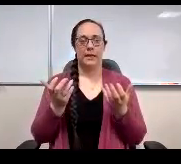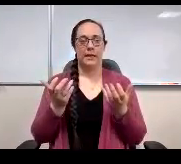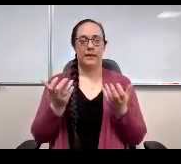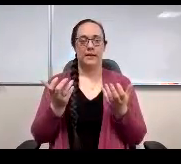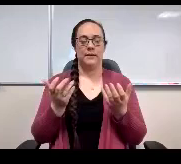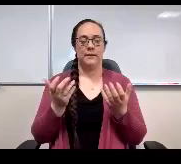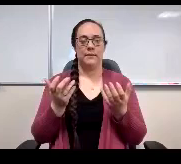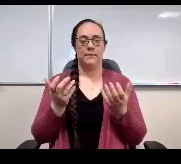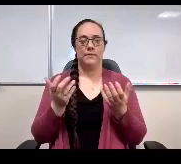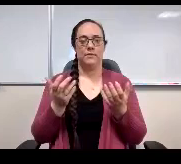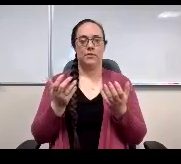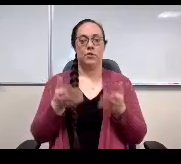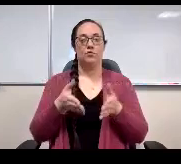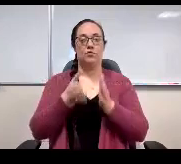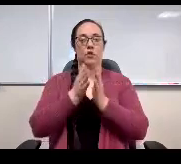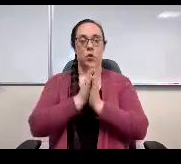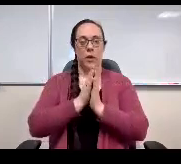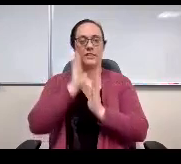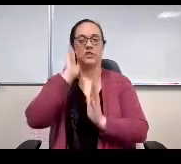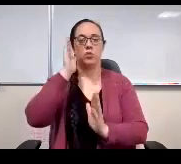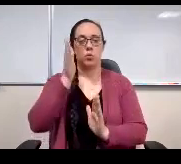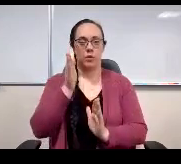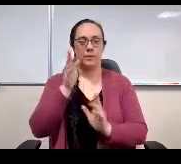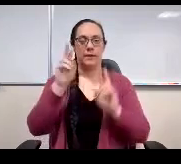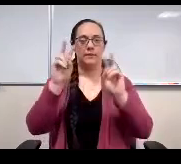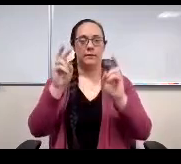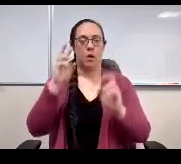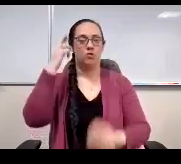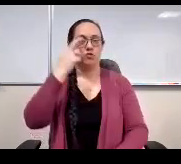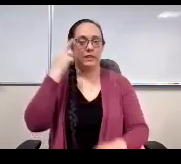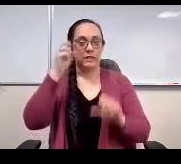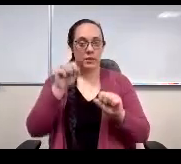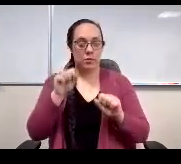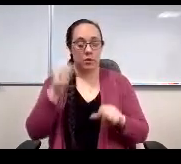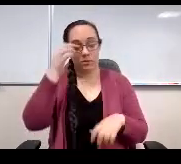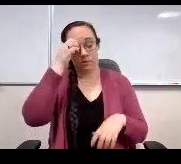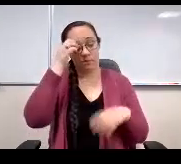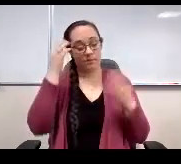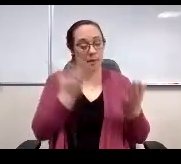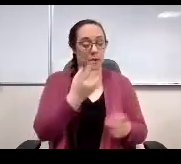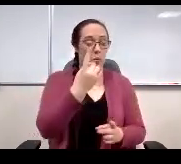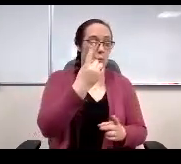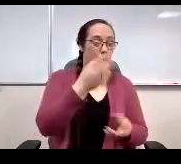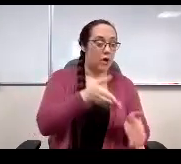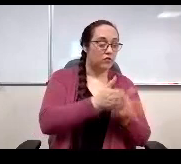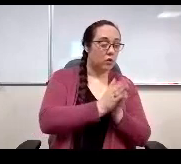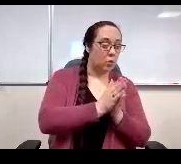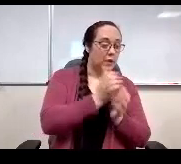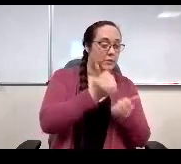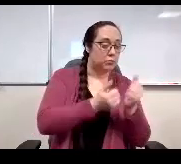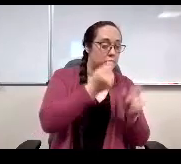Request would be reasonable. Is it one request in any years at two requests? And really,